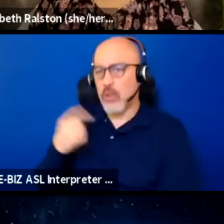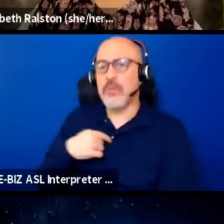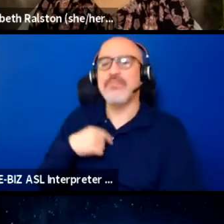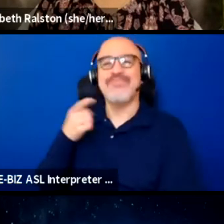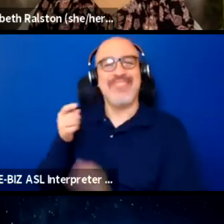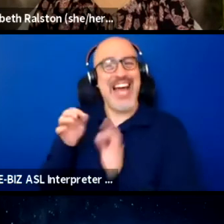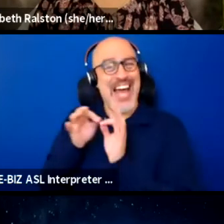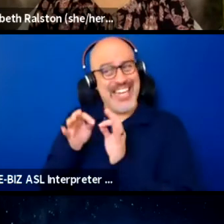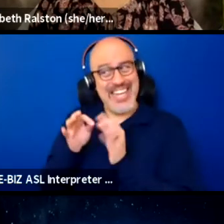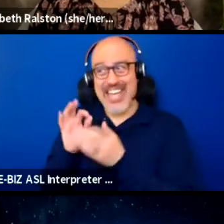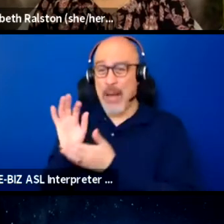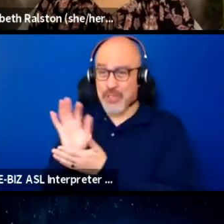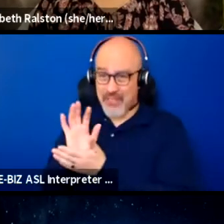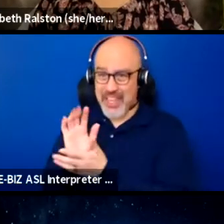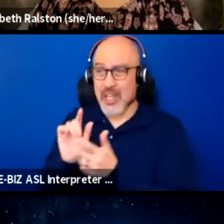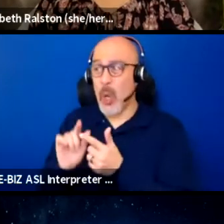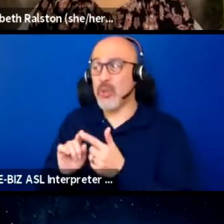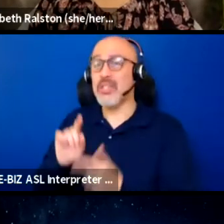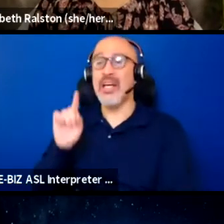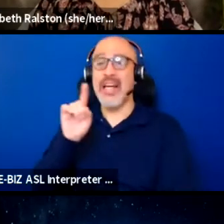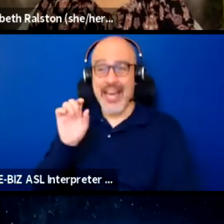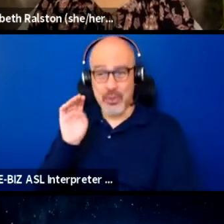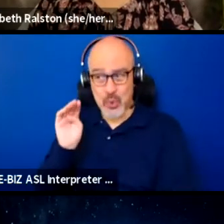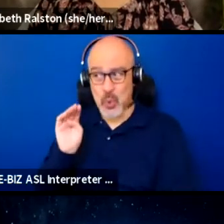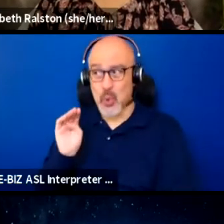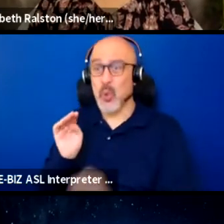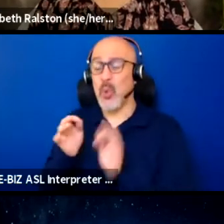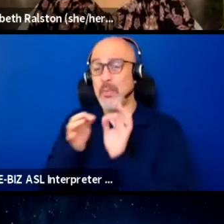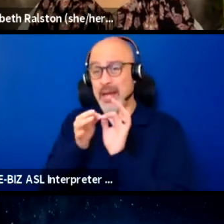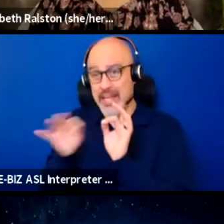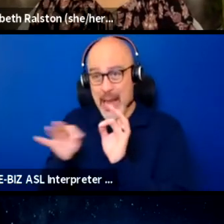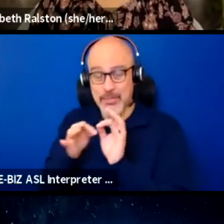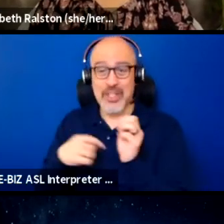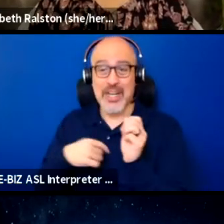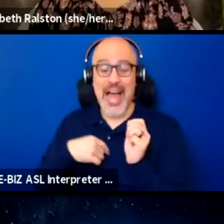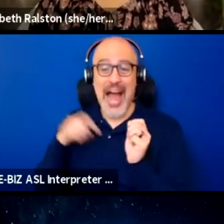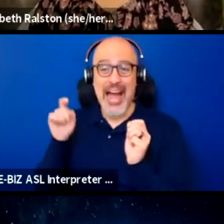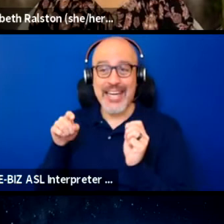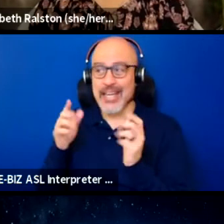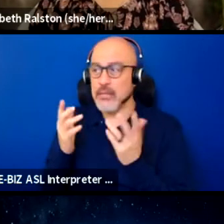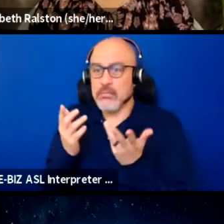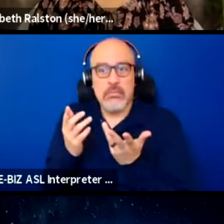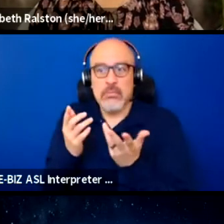and I need Zoom to be captioned, and just things that everyday people,